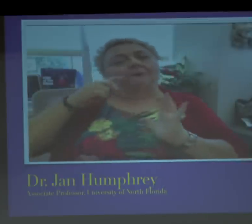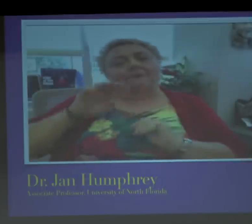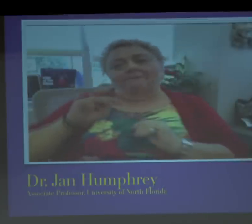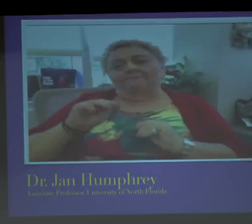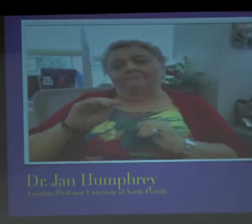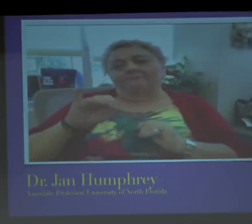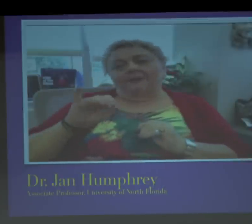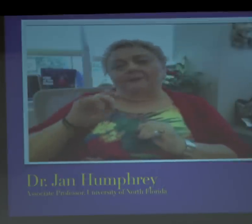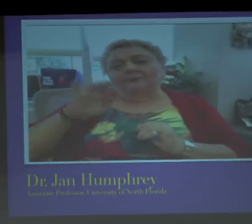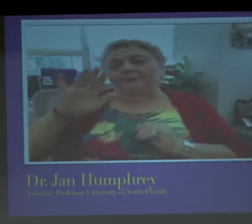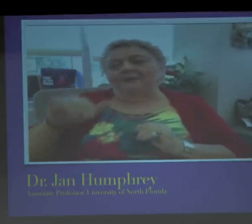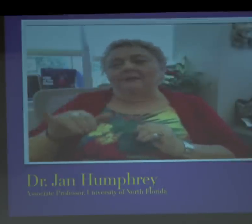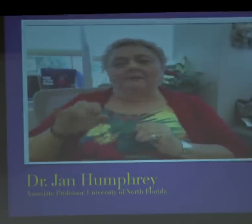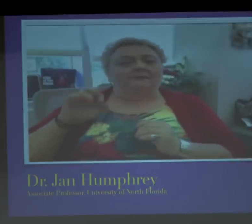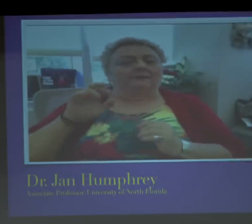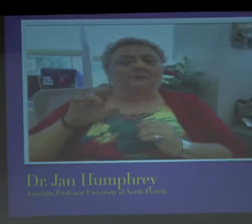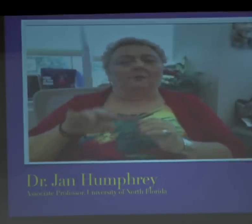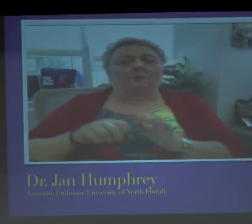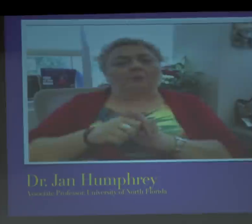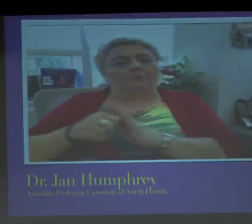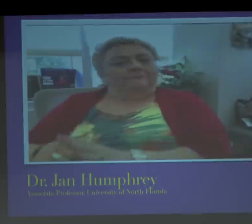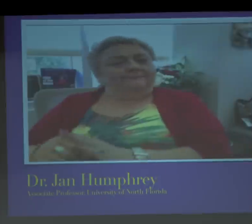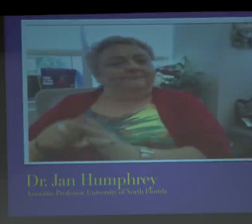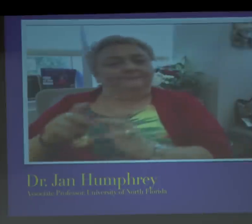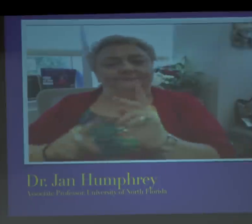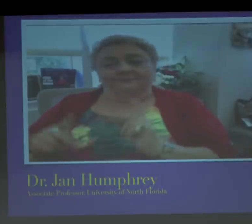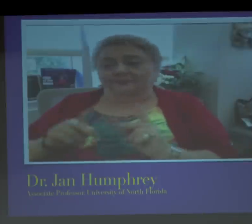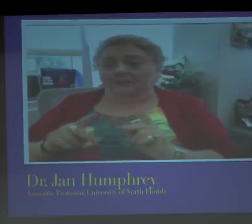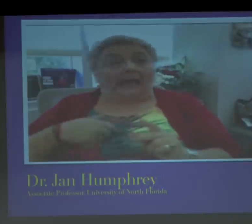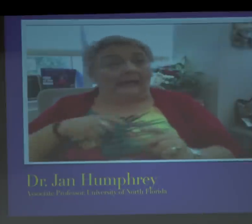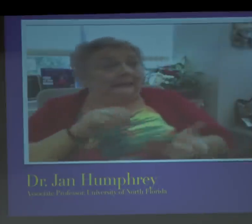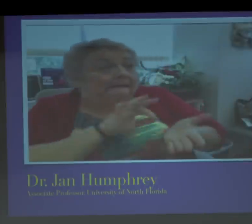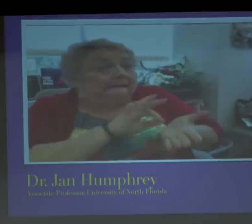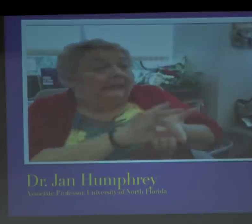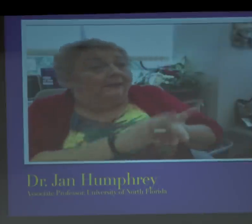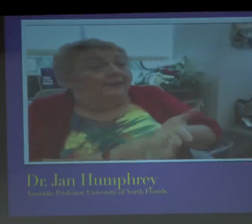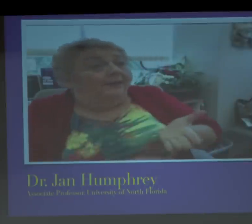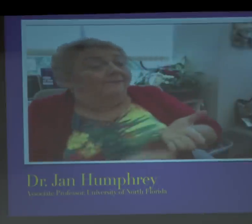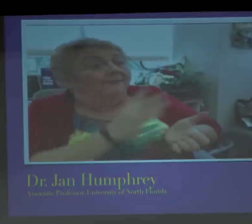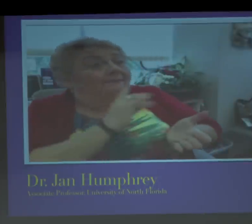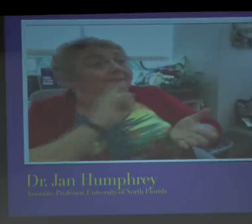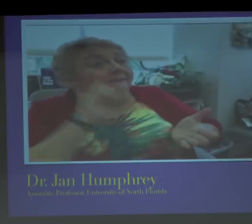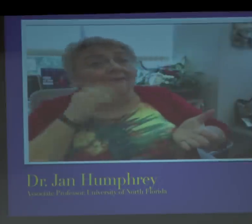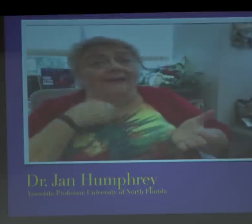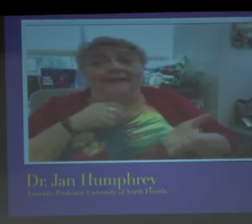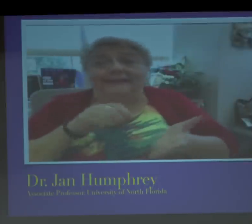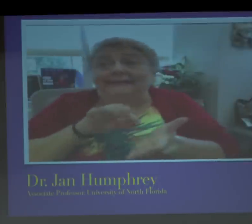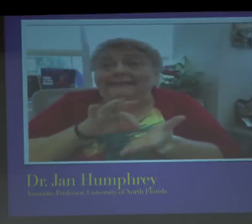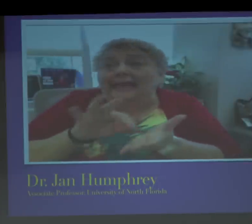there's not enough." That really helped me understand her experience.